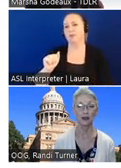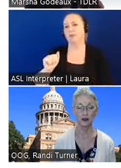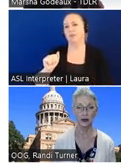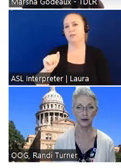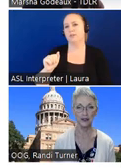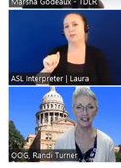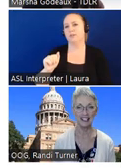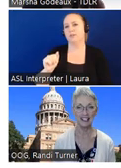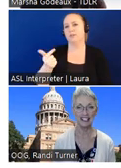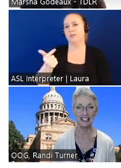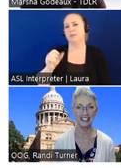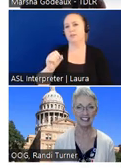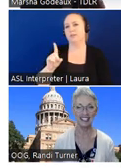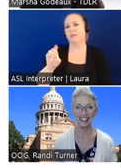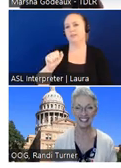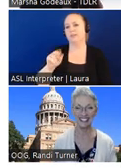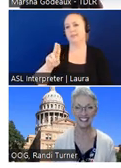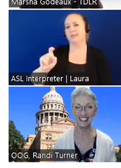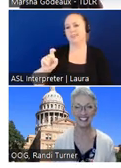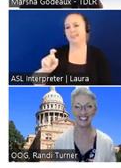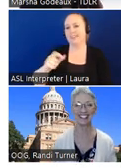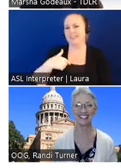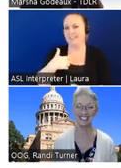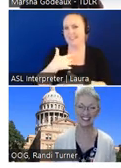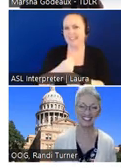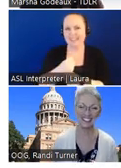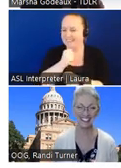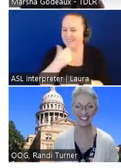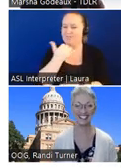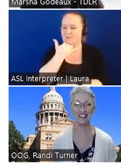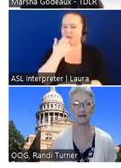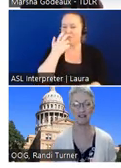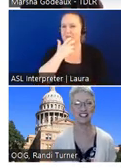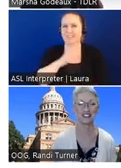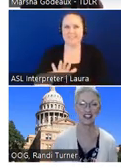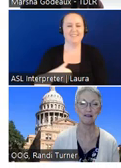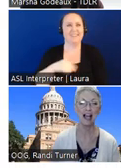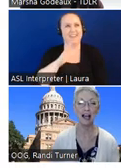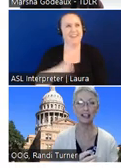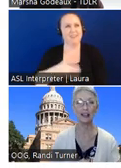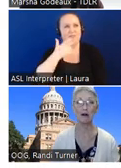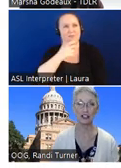Goudeaux. Did I get, I didn't get it. I can never pronounce her name. I'll let Marsha